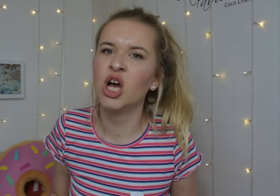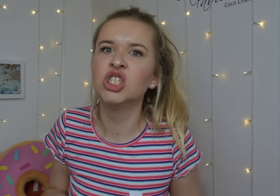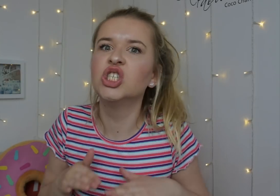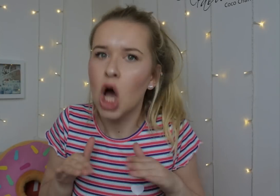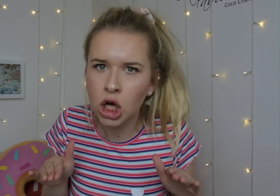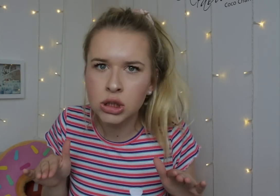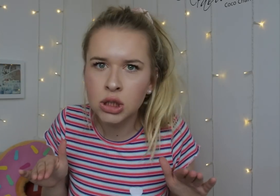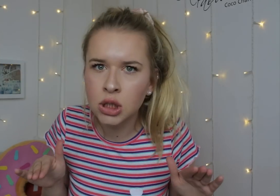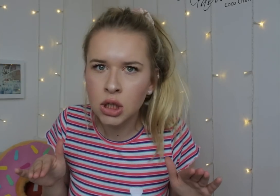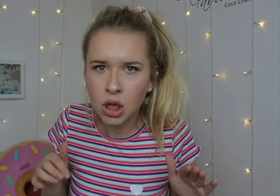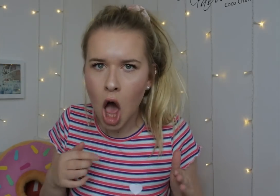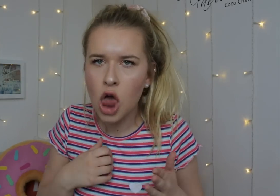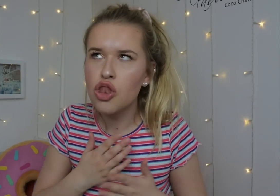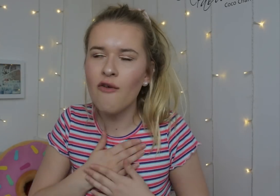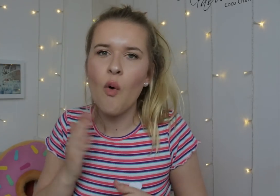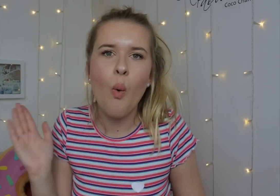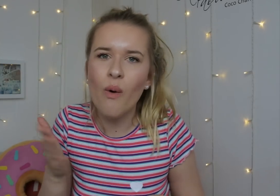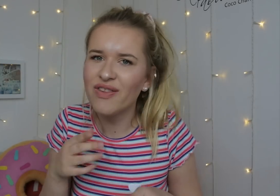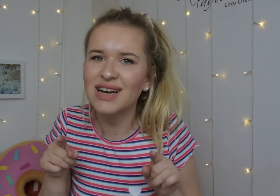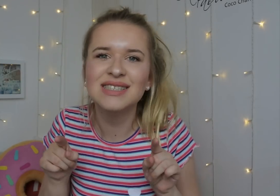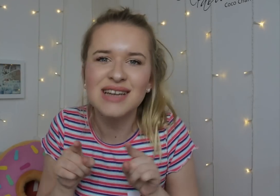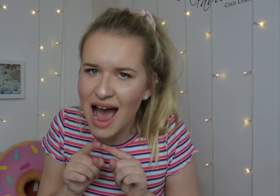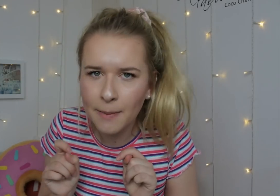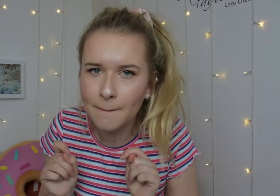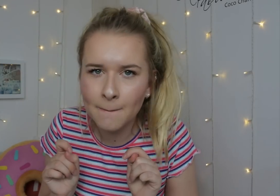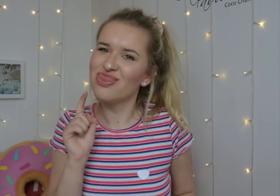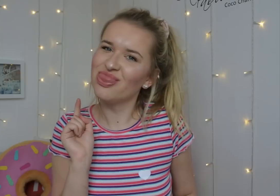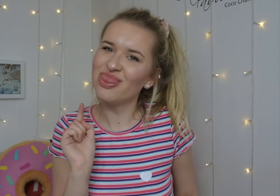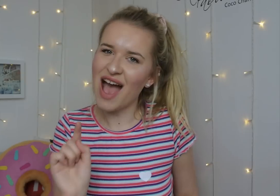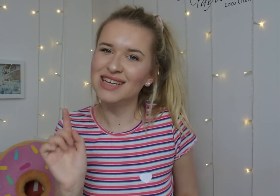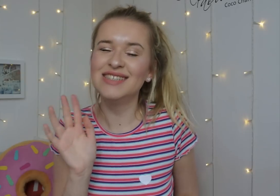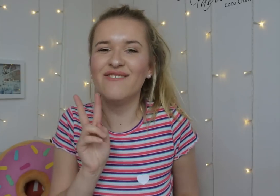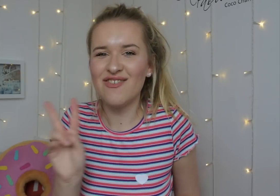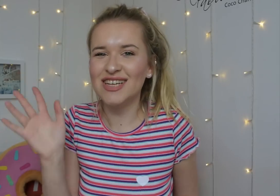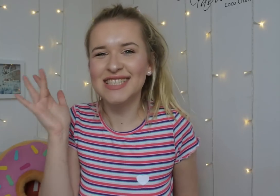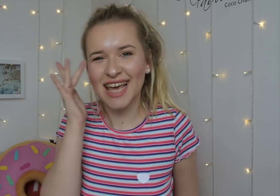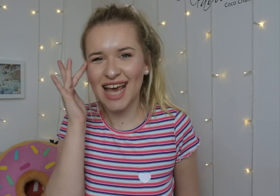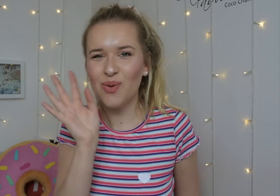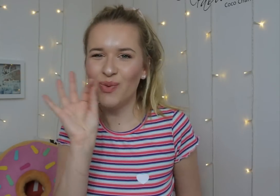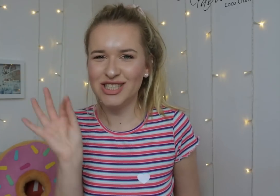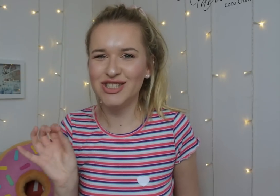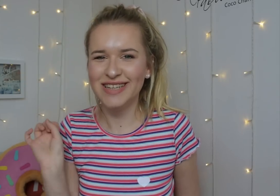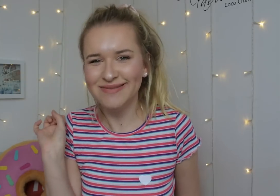No... I love everyone in my family the same. That's a very silly question.